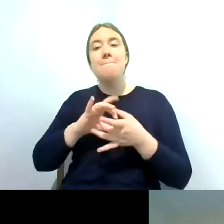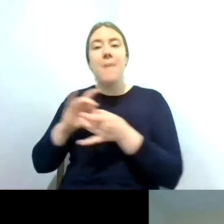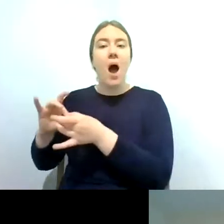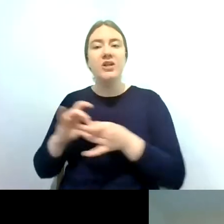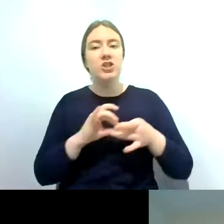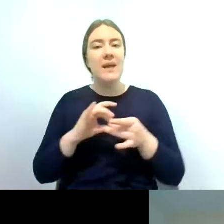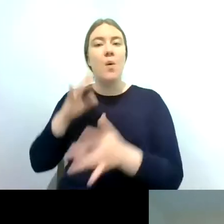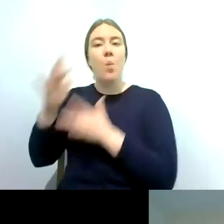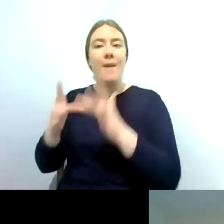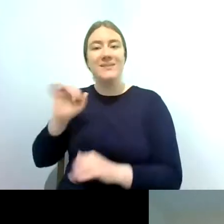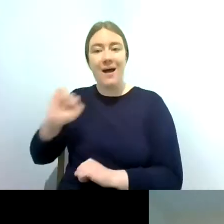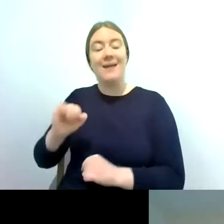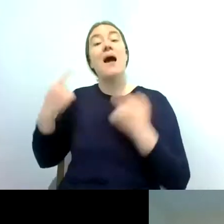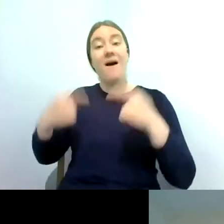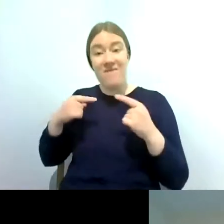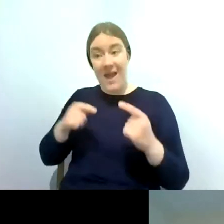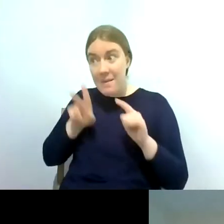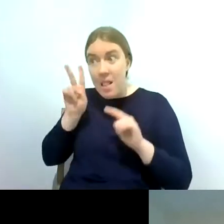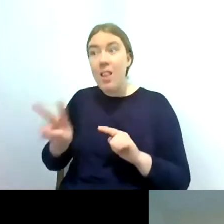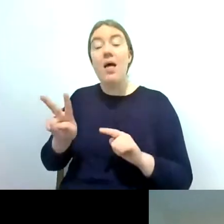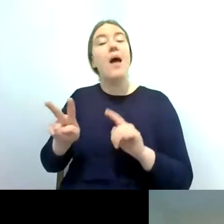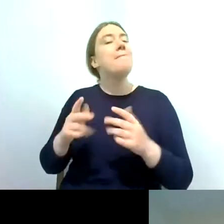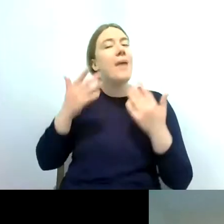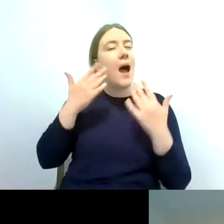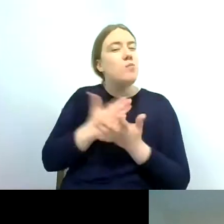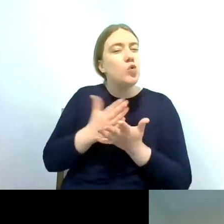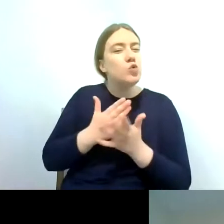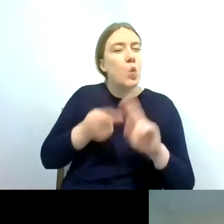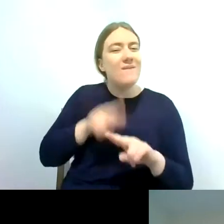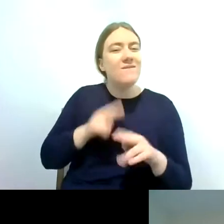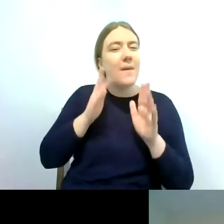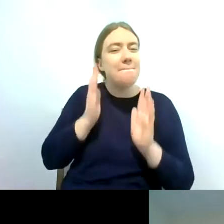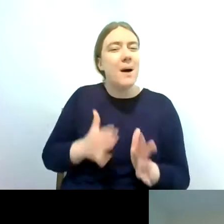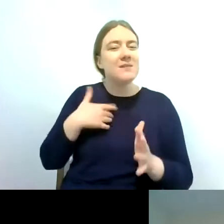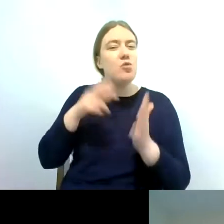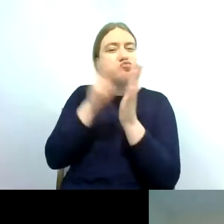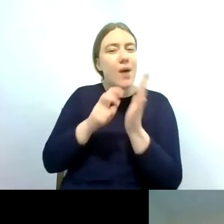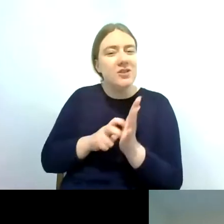know is if you have to be registered on the website and a lot of a lot of the website is is